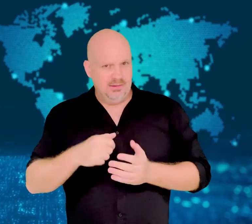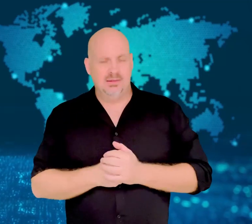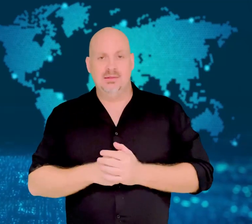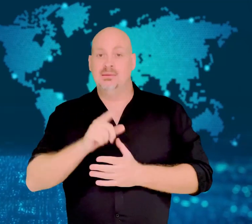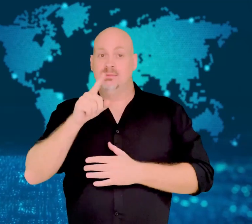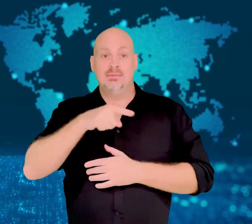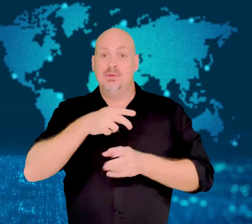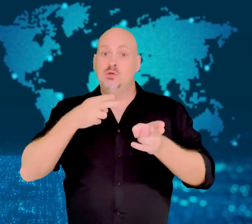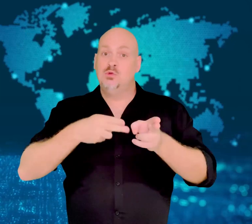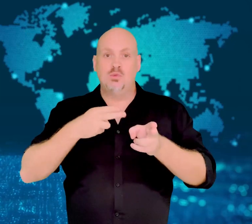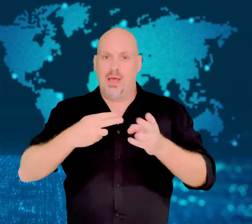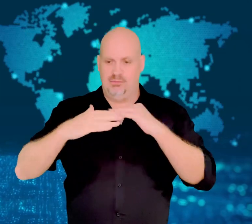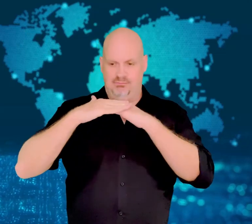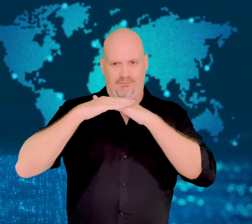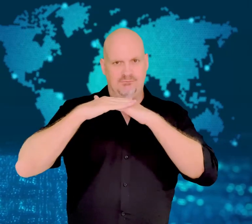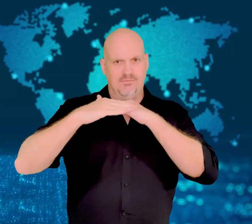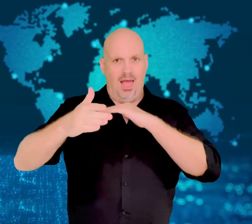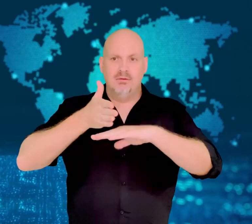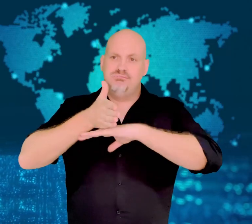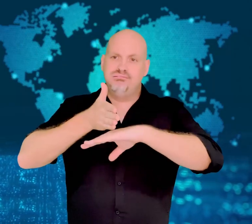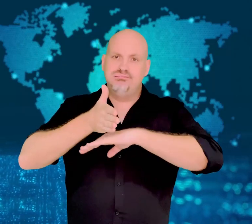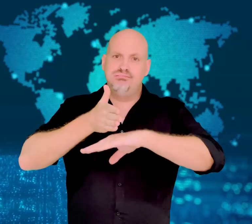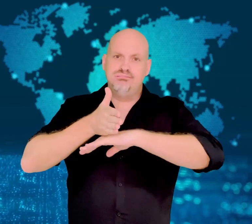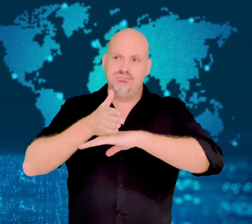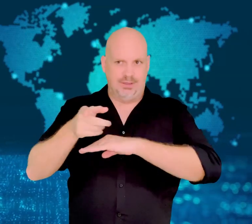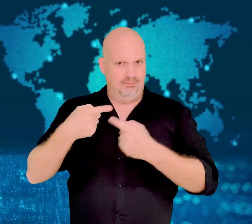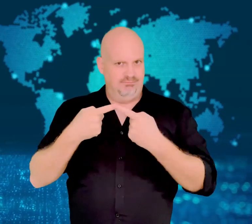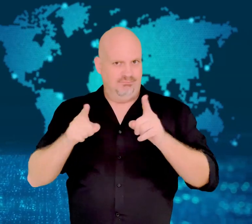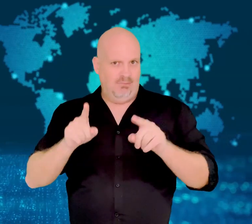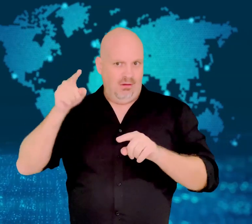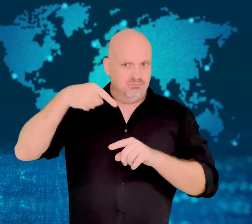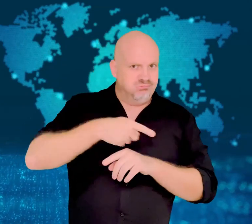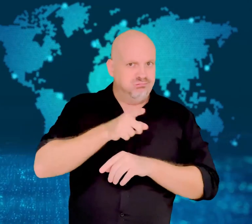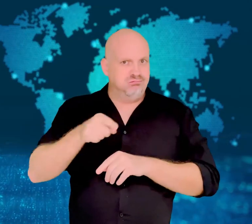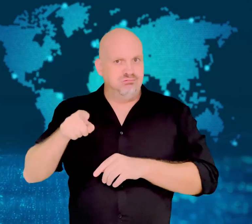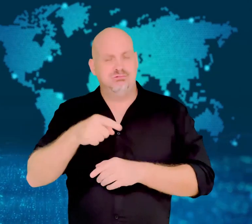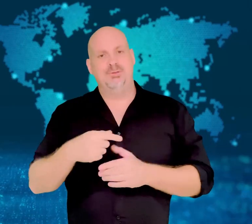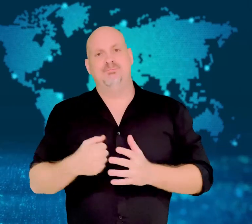and the Netherlands, but those traveled through flat landscapes.